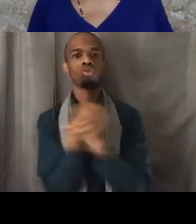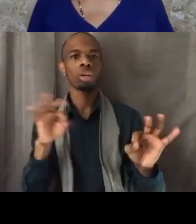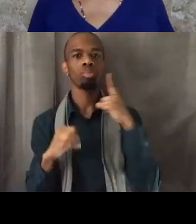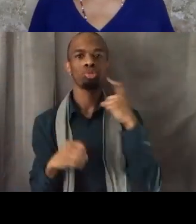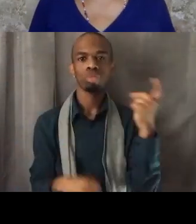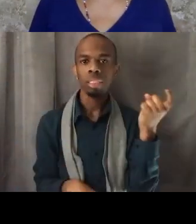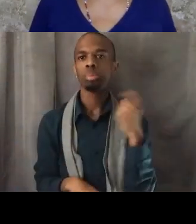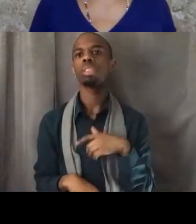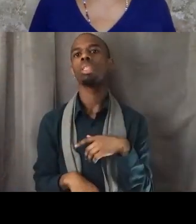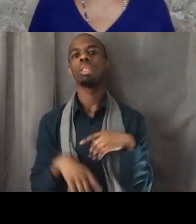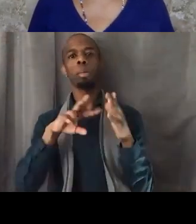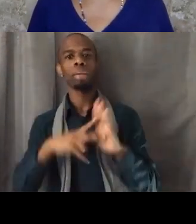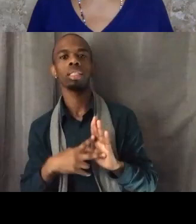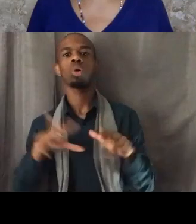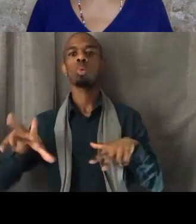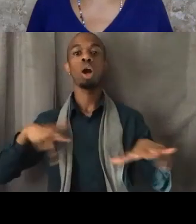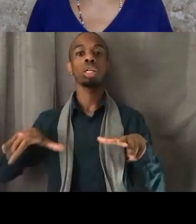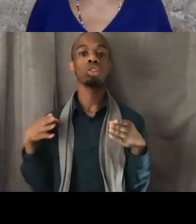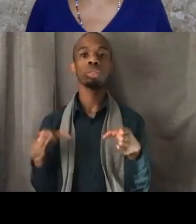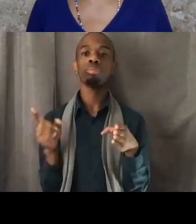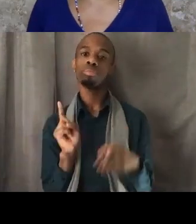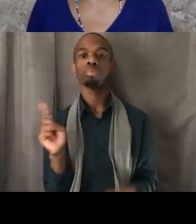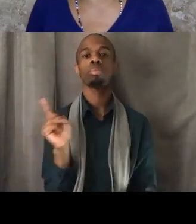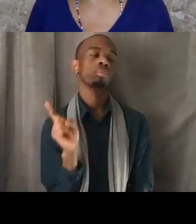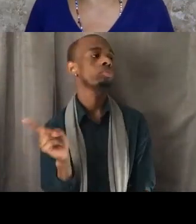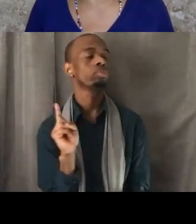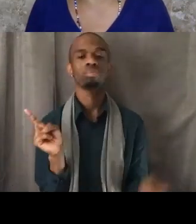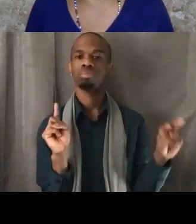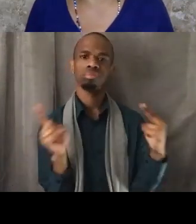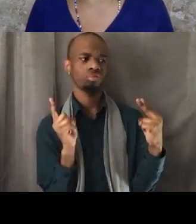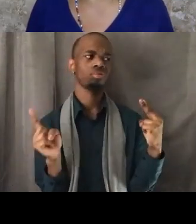walking down the street and not having to be eyeballed by men.